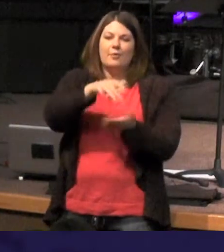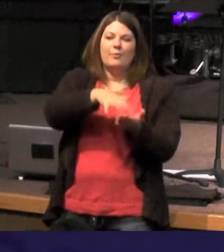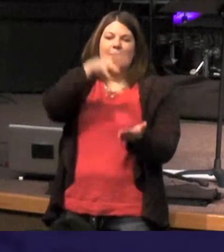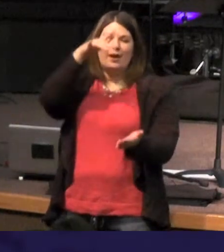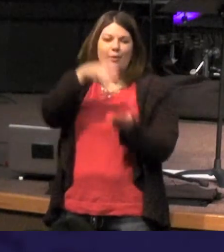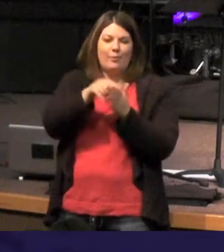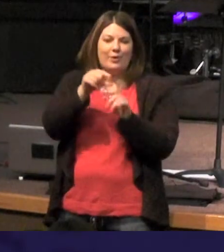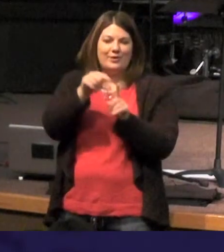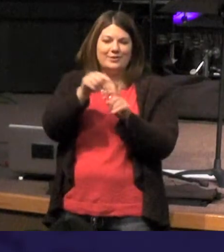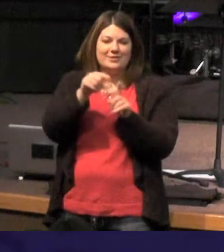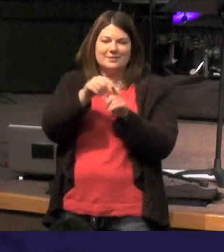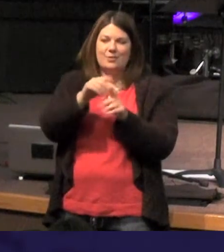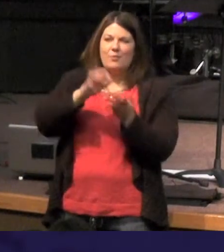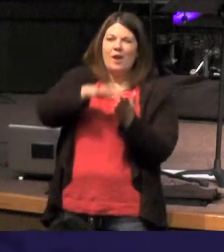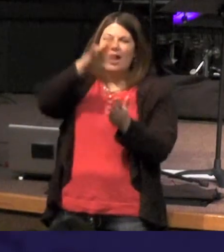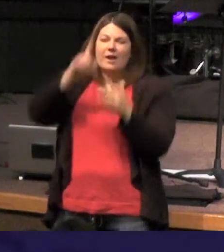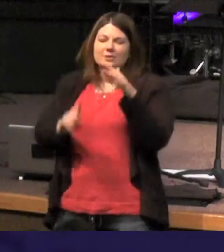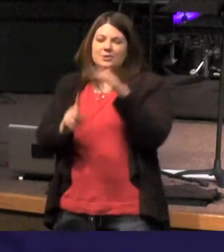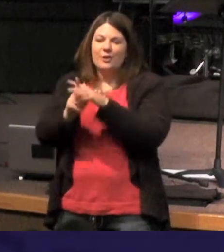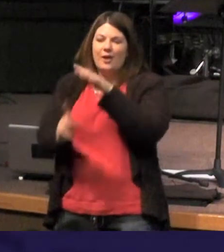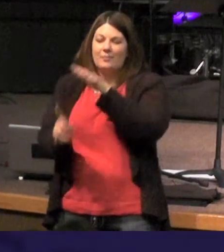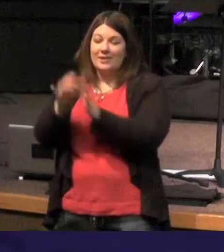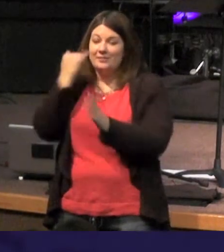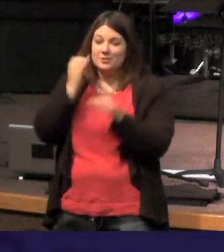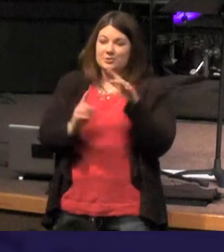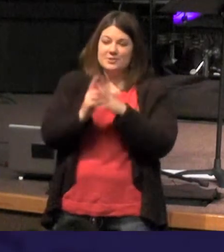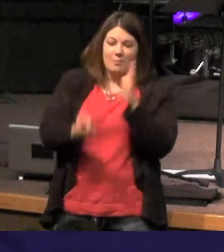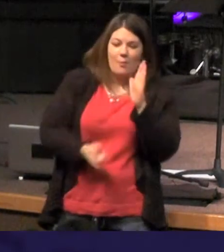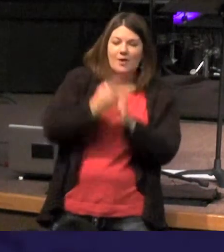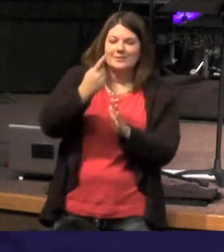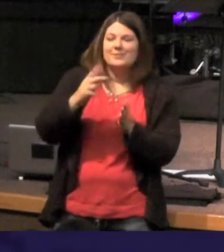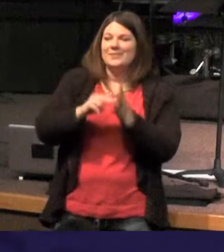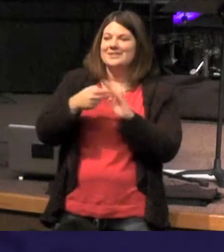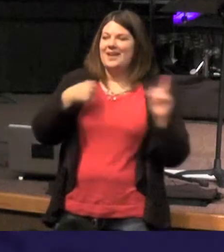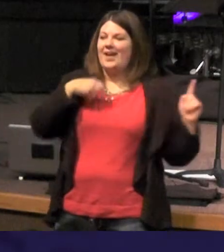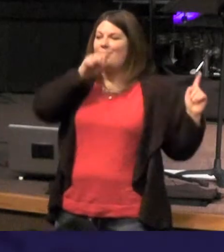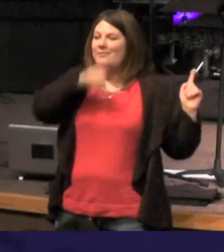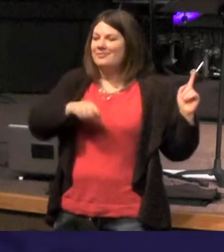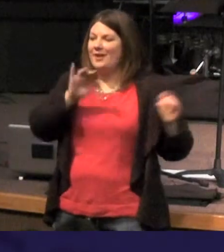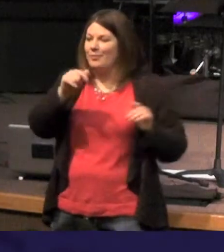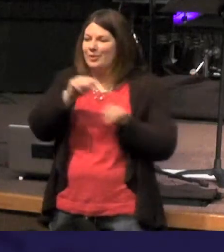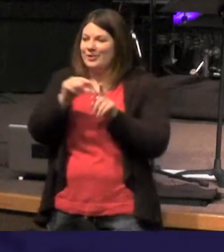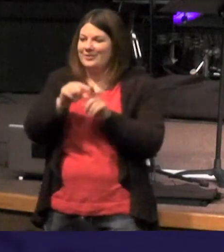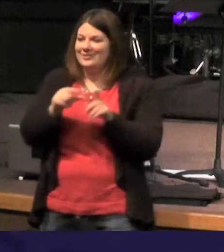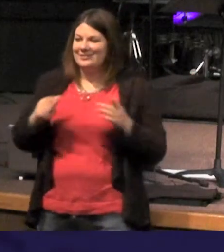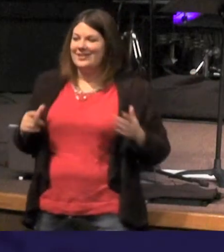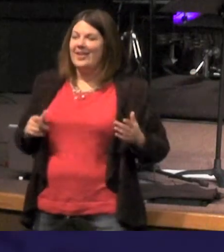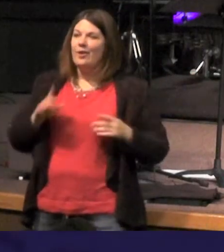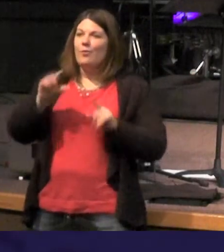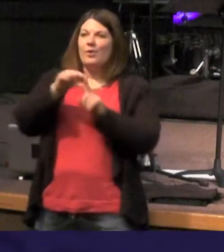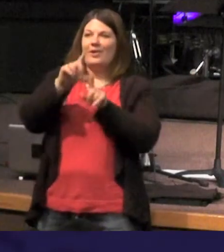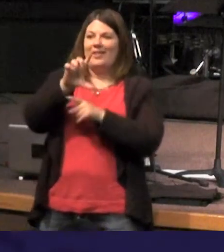right - if a word is found only once in Scripture - man I love that word I got a this word life it's not one of them